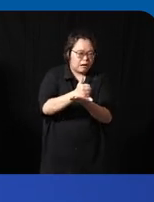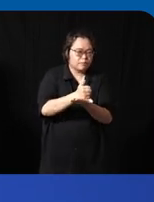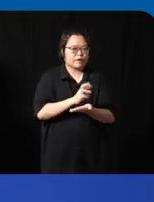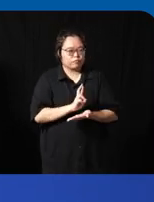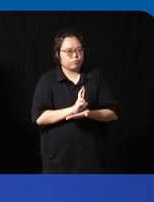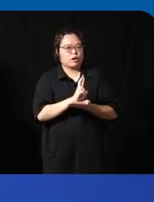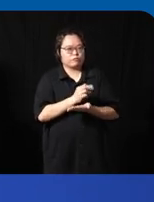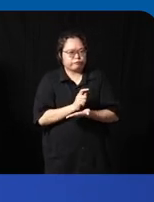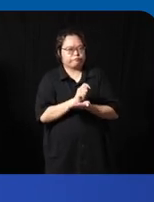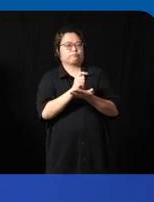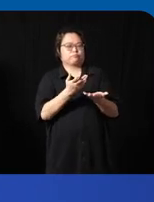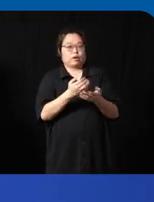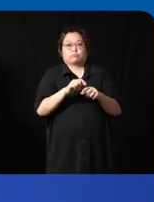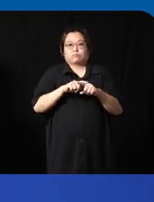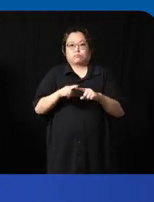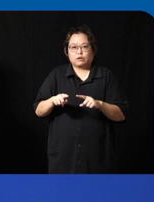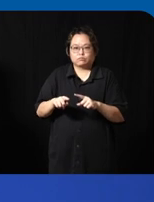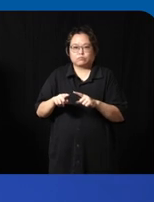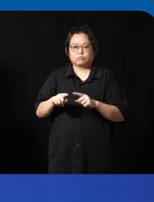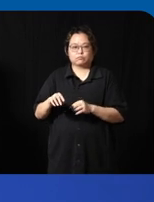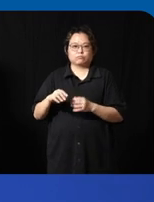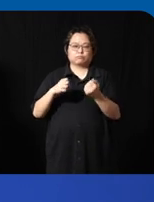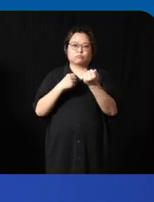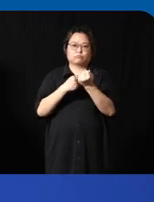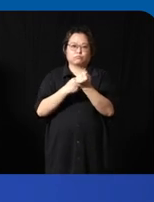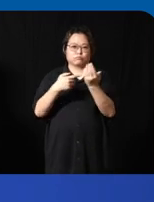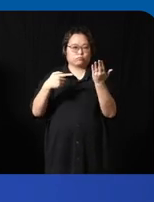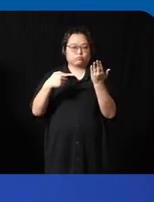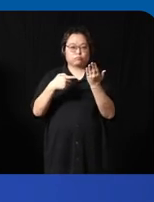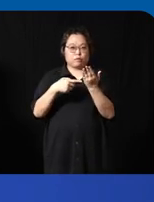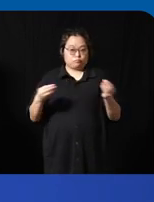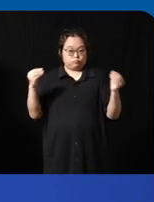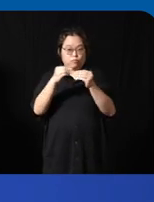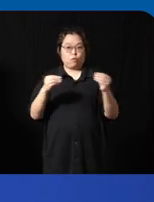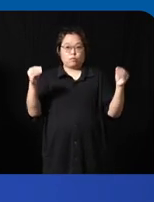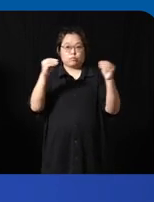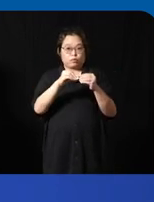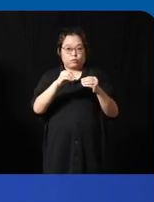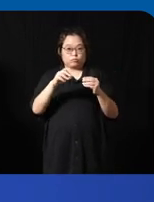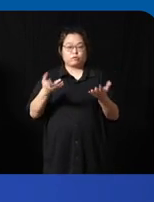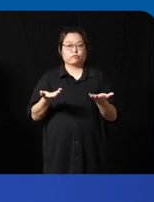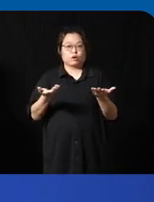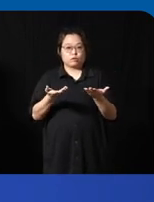that um but assessive technology is more than that right so it's it also encompasses AAC encompasses